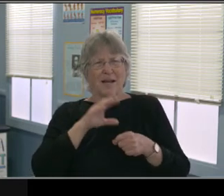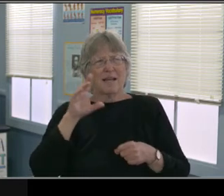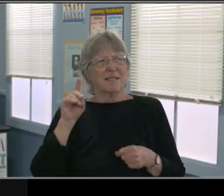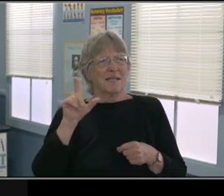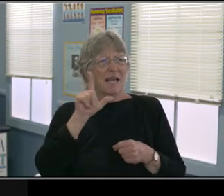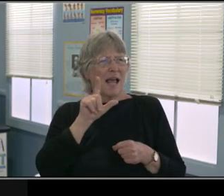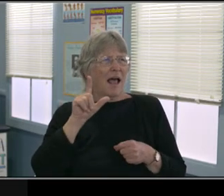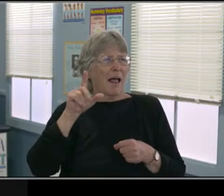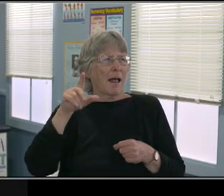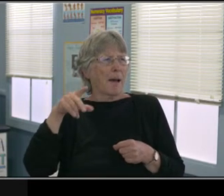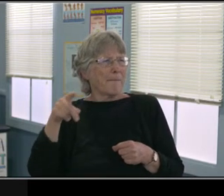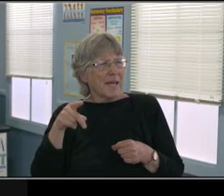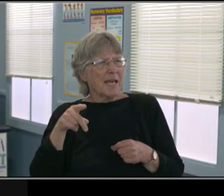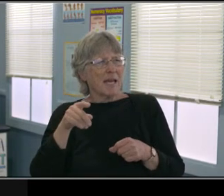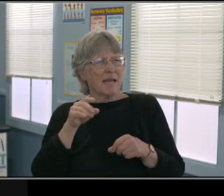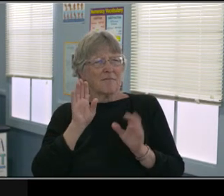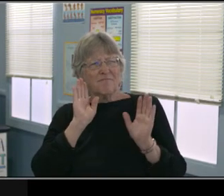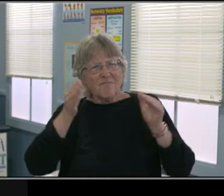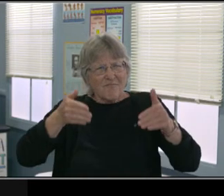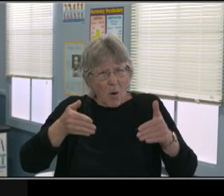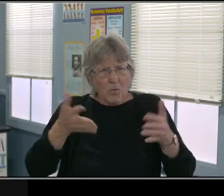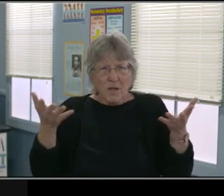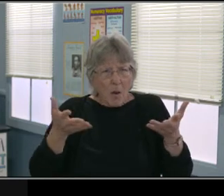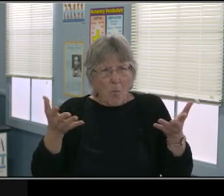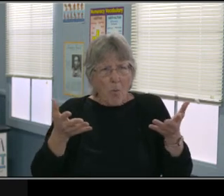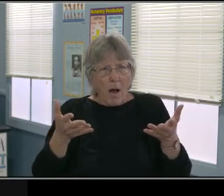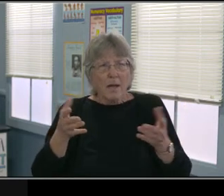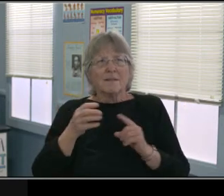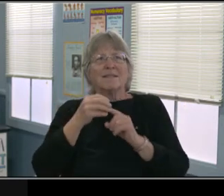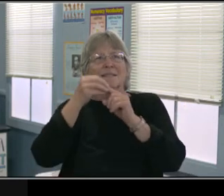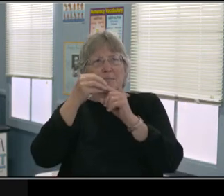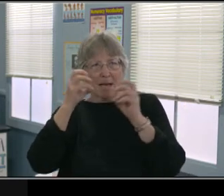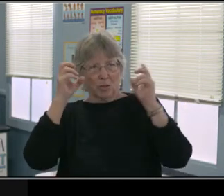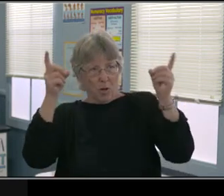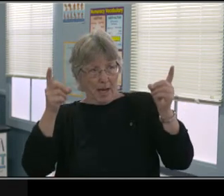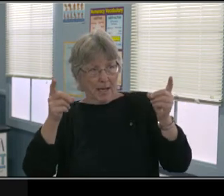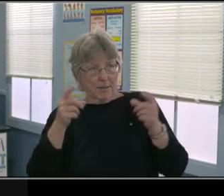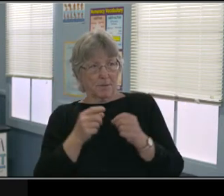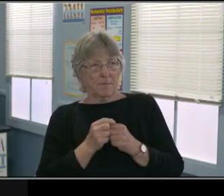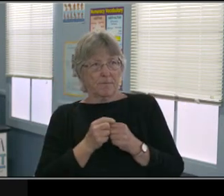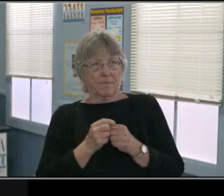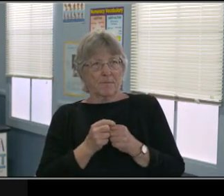So that was the top section. So now if we think back to the center section and this is really the most important part